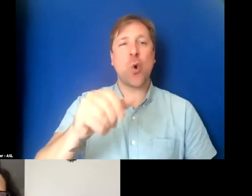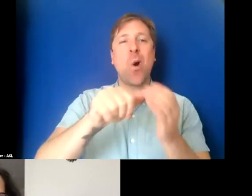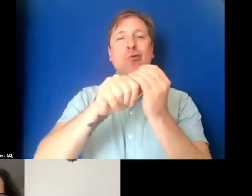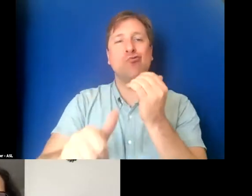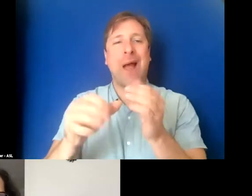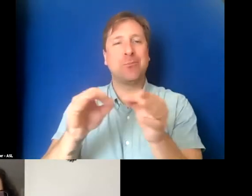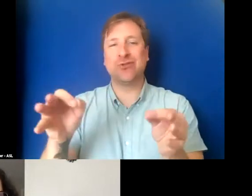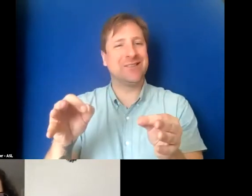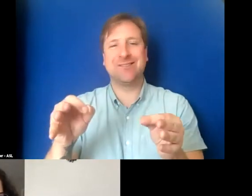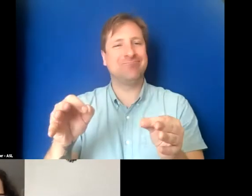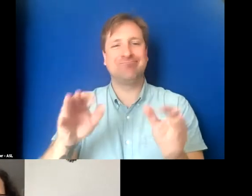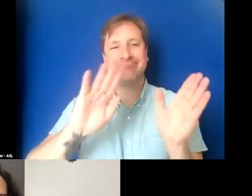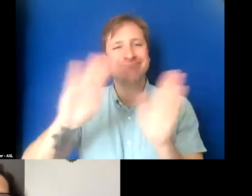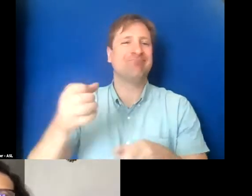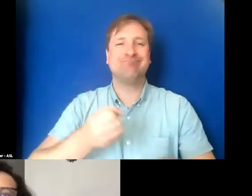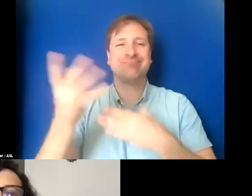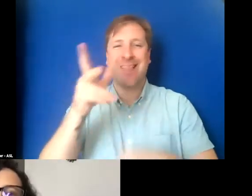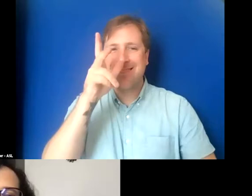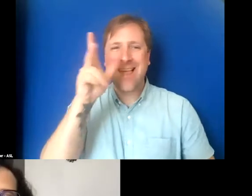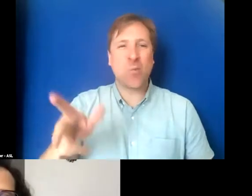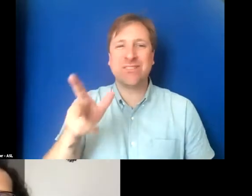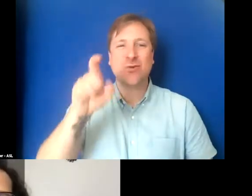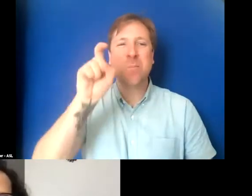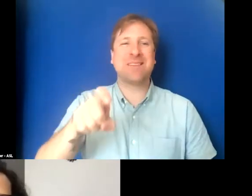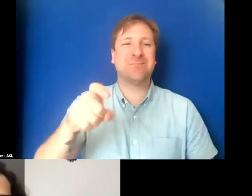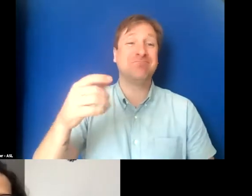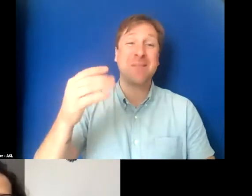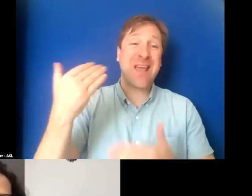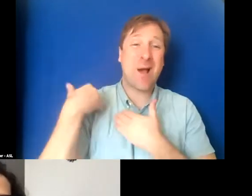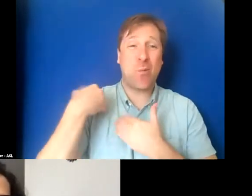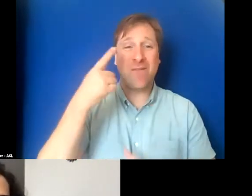You have to take responsibility and be accountable. And I have a transcription story,